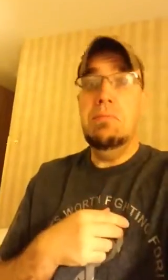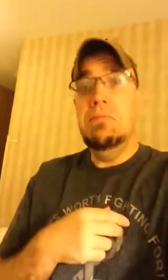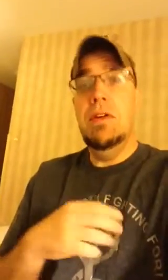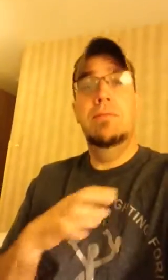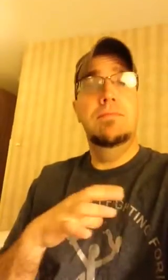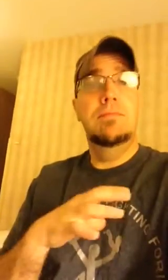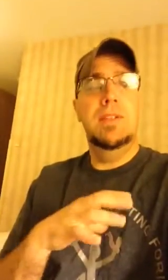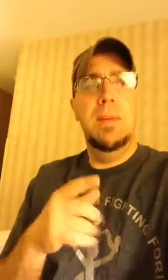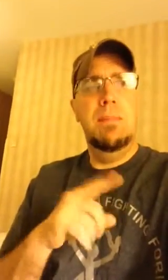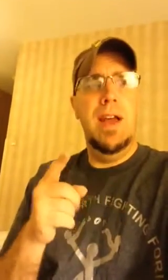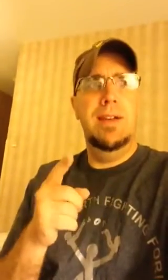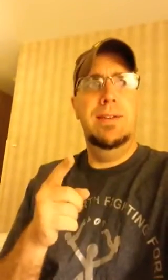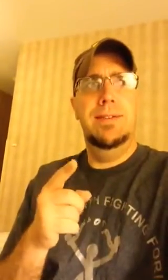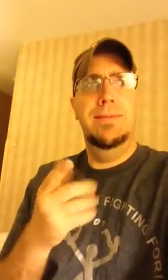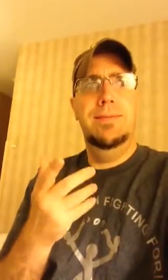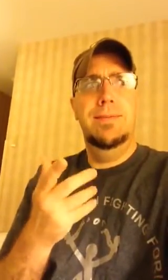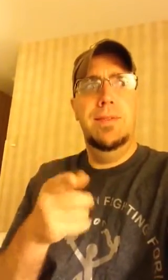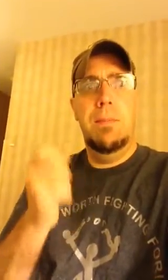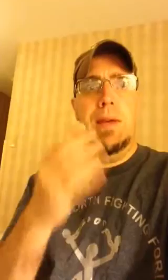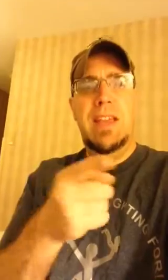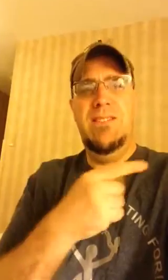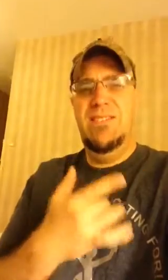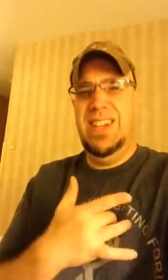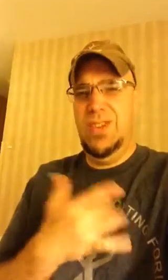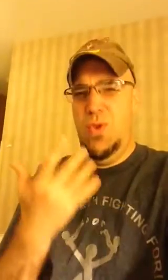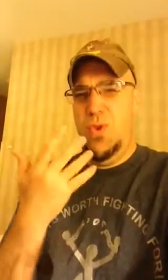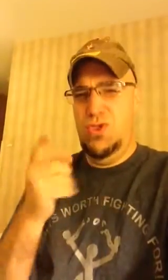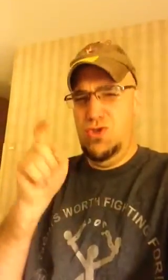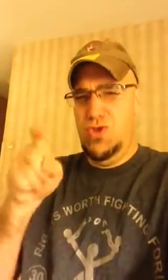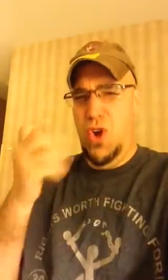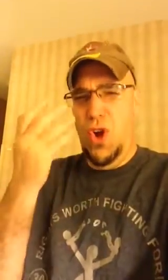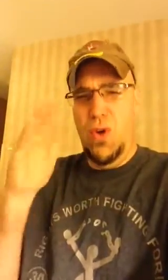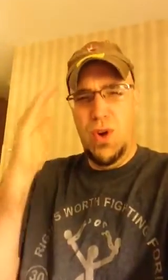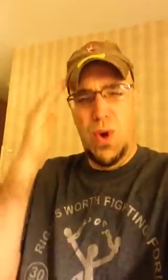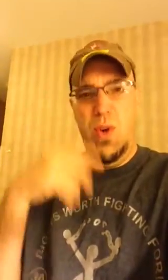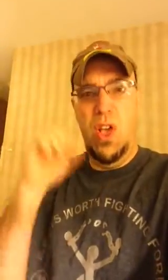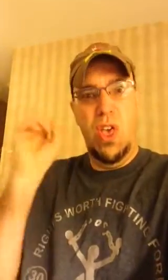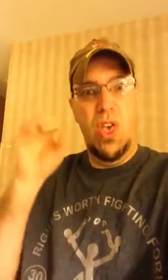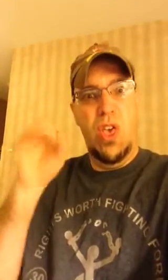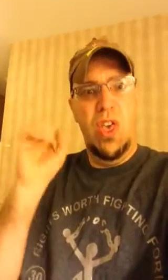That was fine, but many felt they wasted their time as he should already know this.